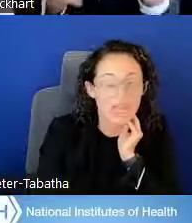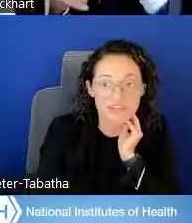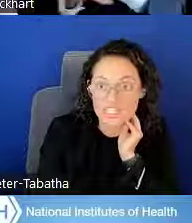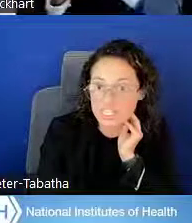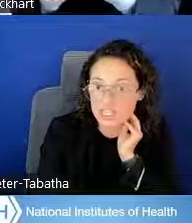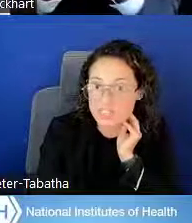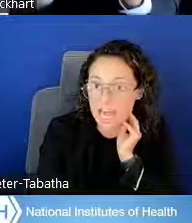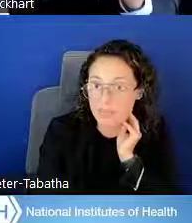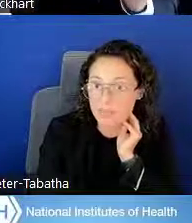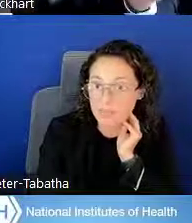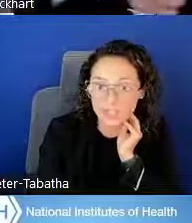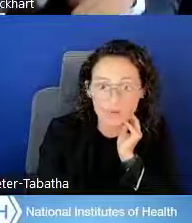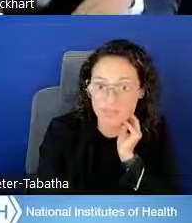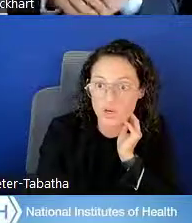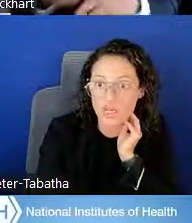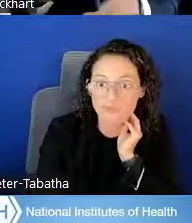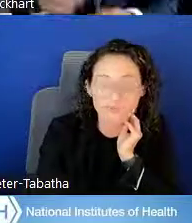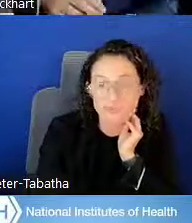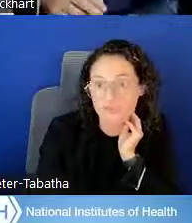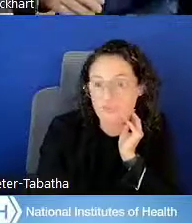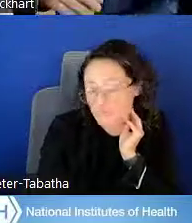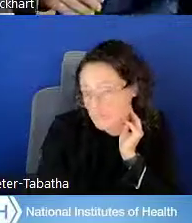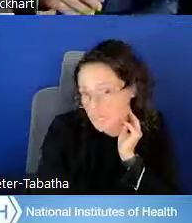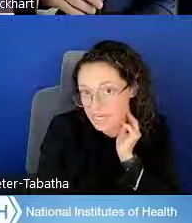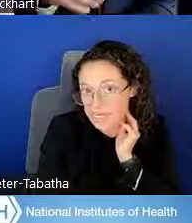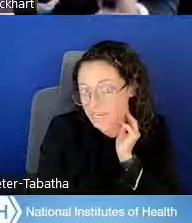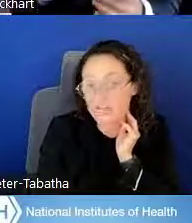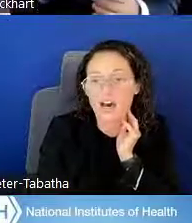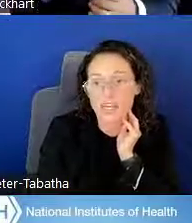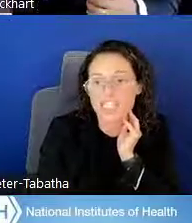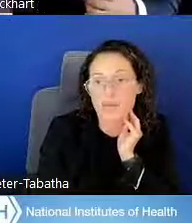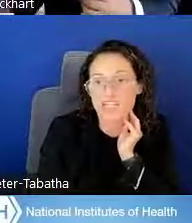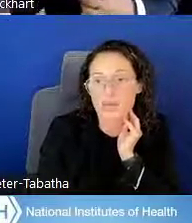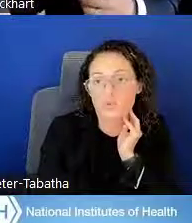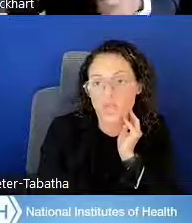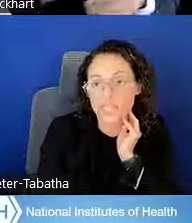Life continues to happen and goes on in even unexpected ways.